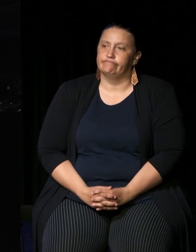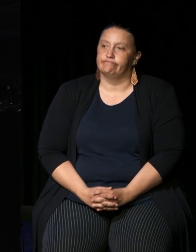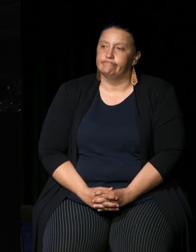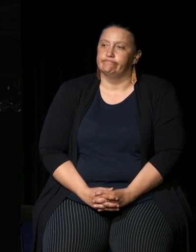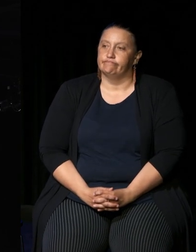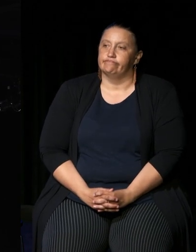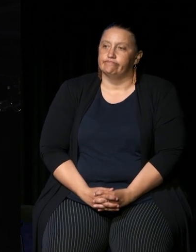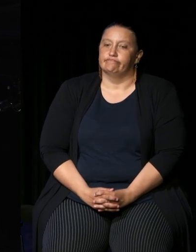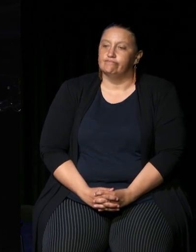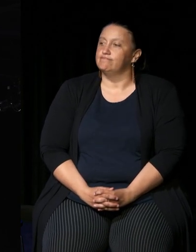thank you